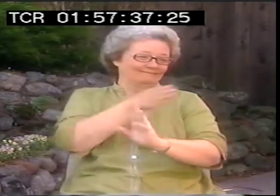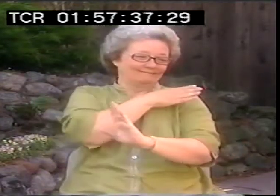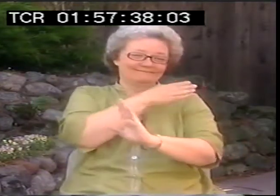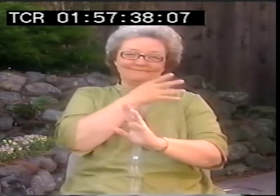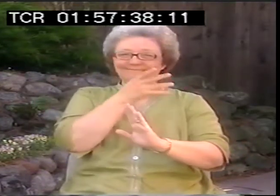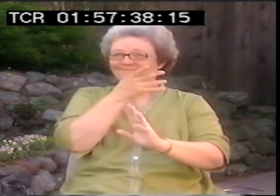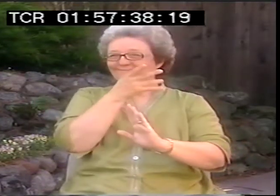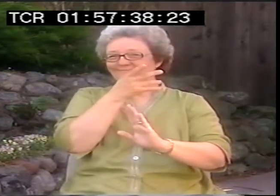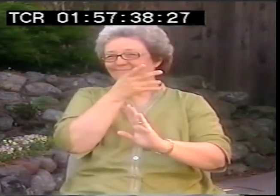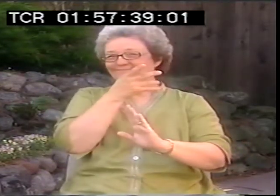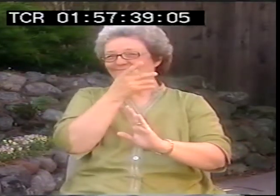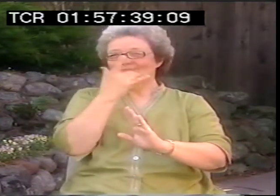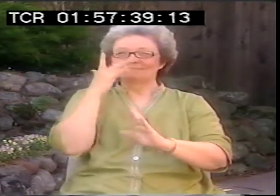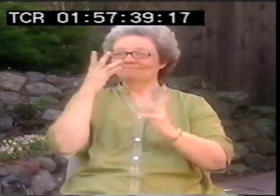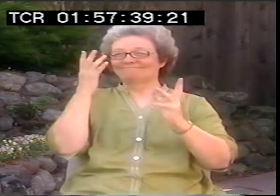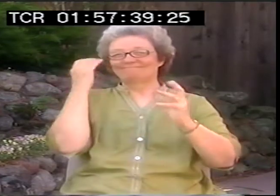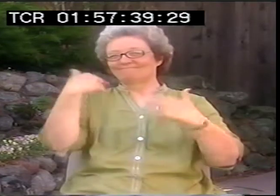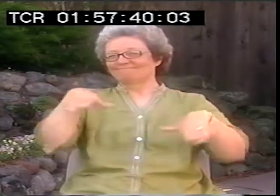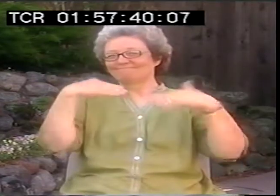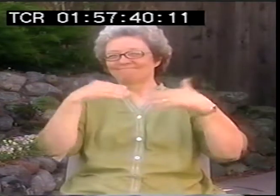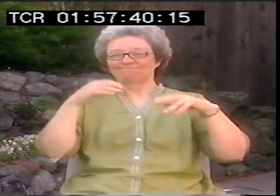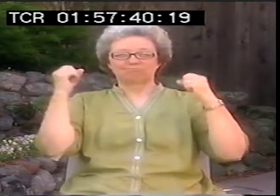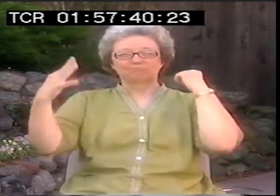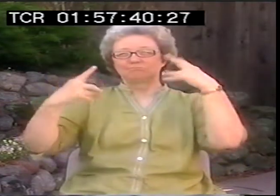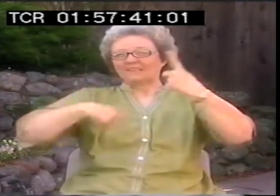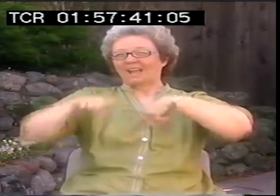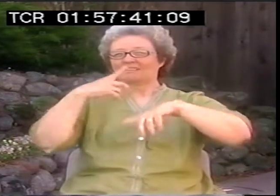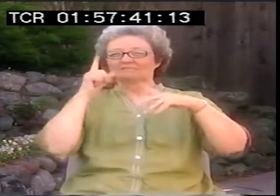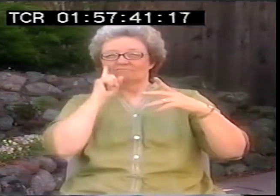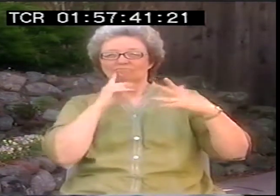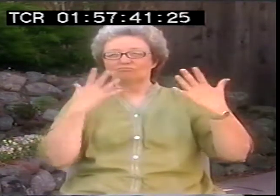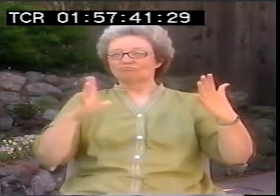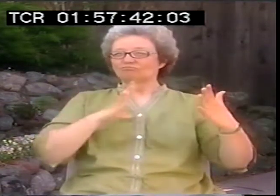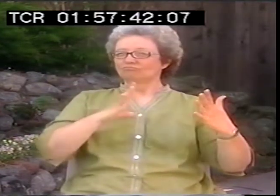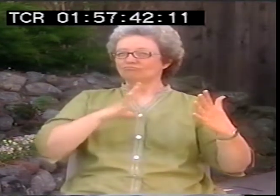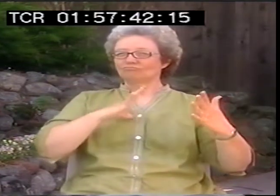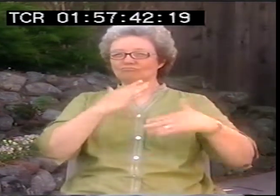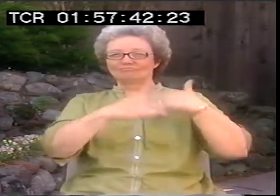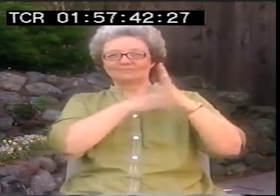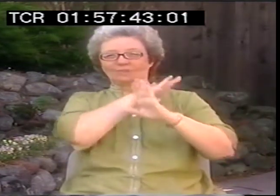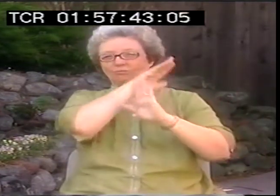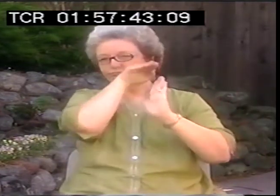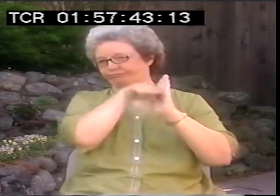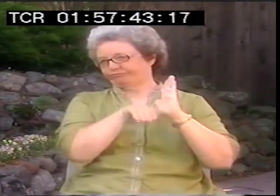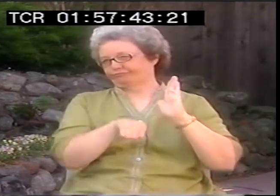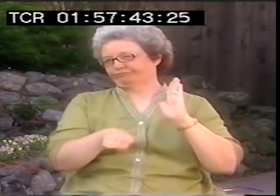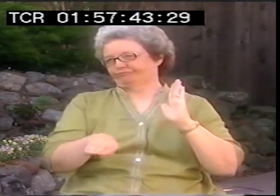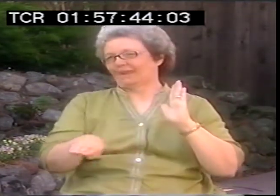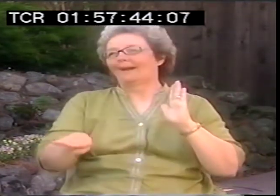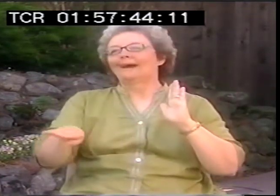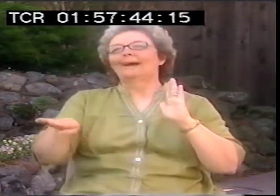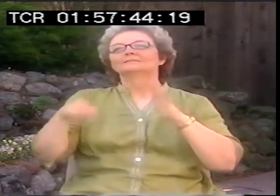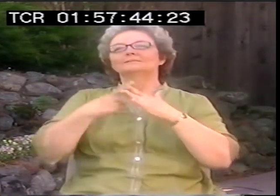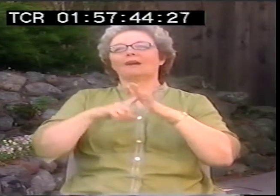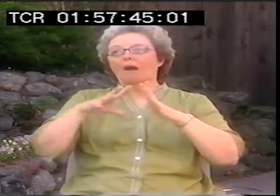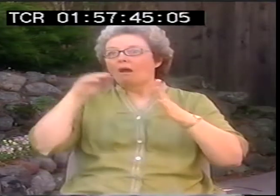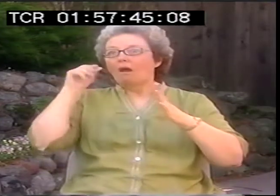positive about who they were. Previous to that, sign language, deafness whatever that wasn't so great.